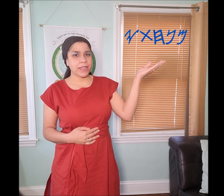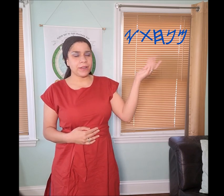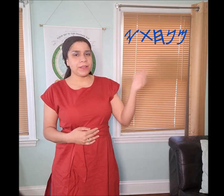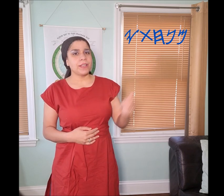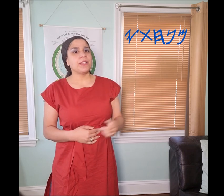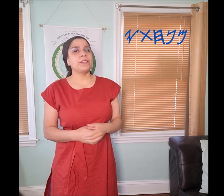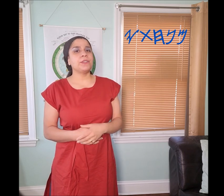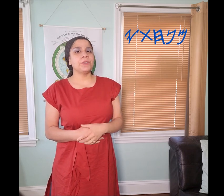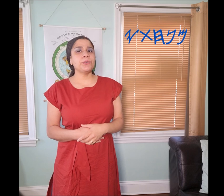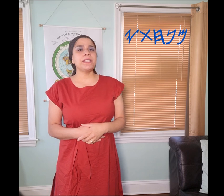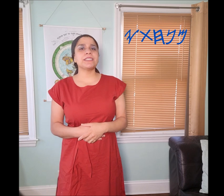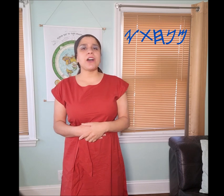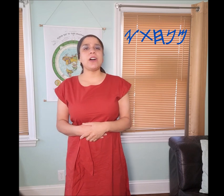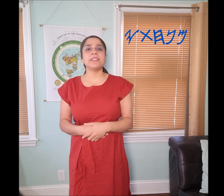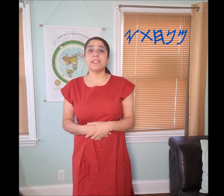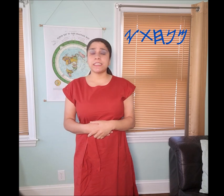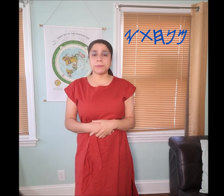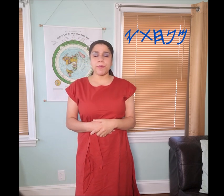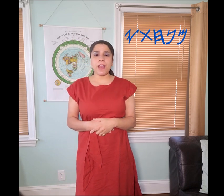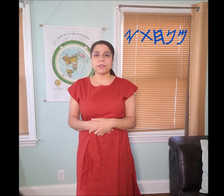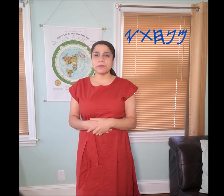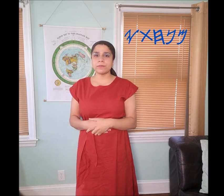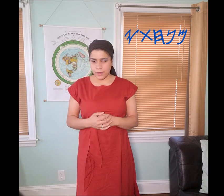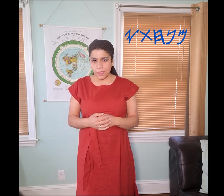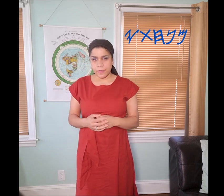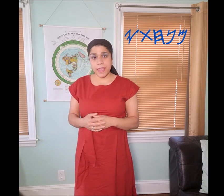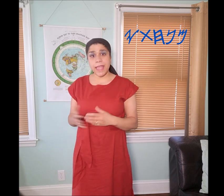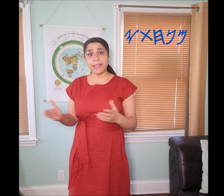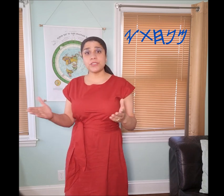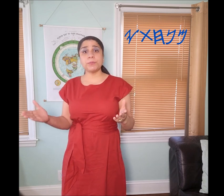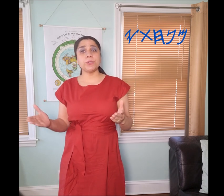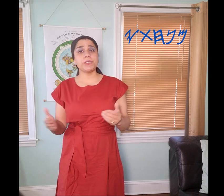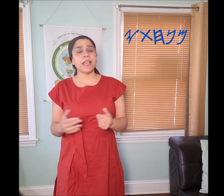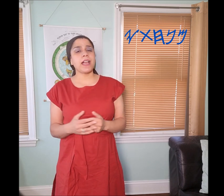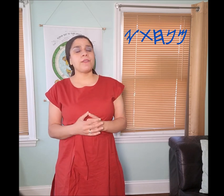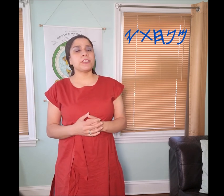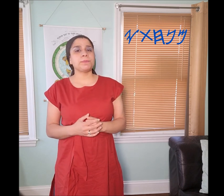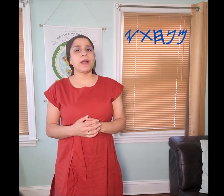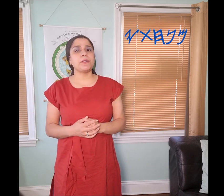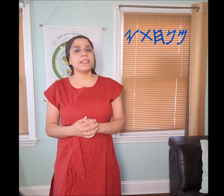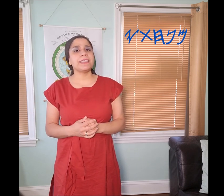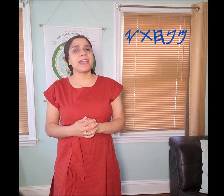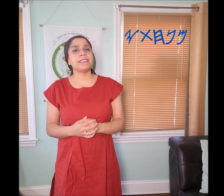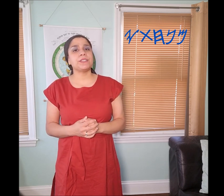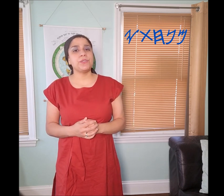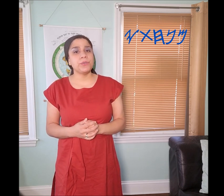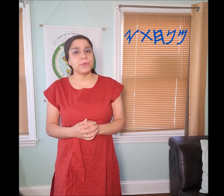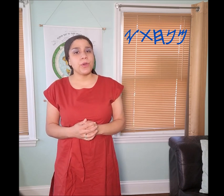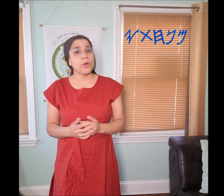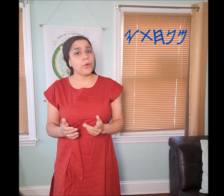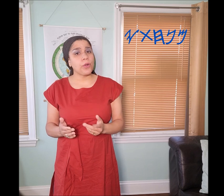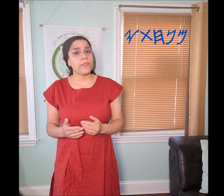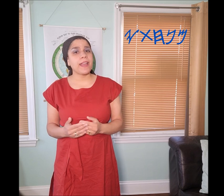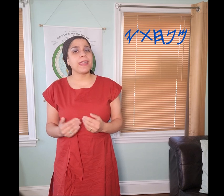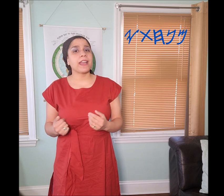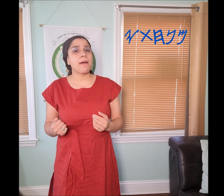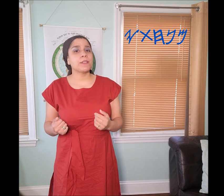The "nun' is called the sprout, the attributes of a sprout is that it's new or that it comes